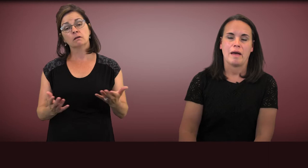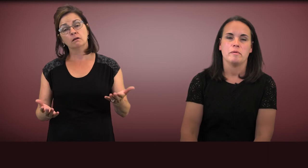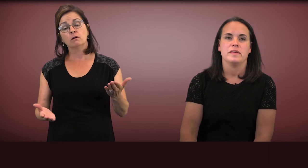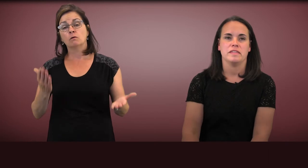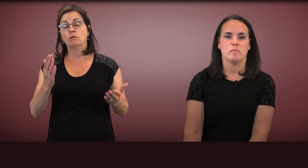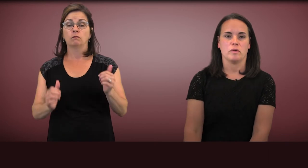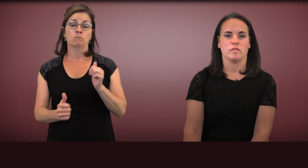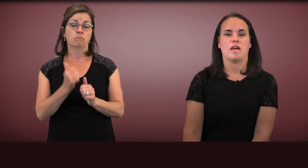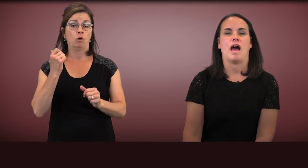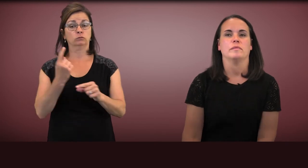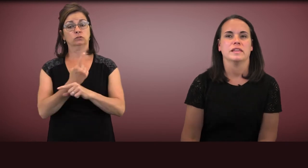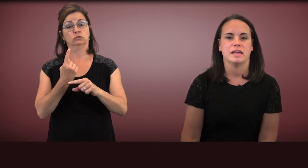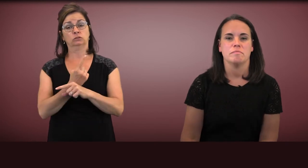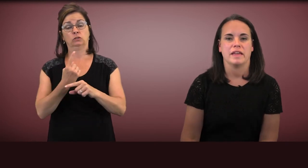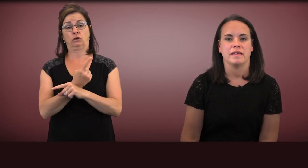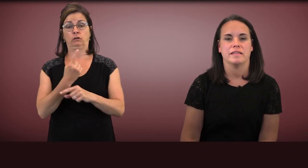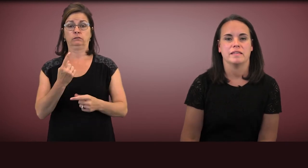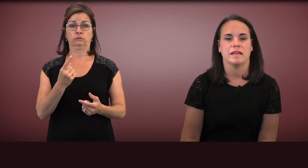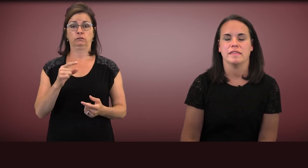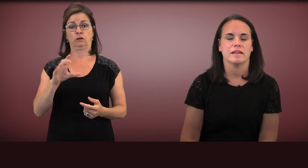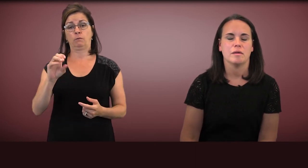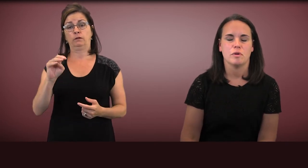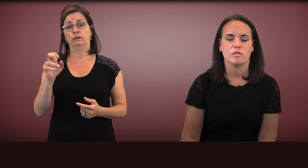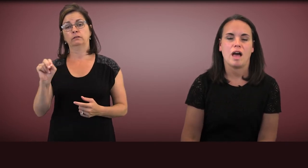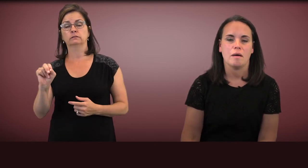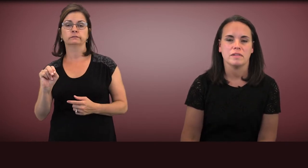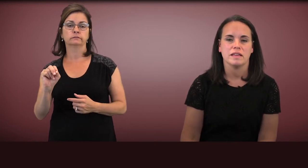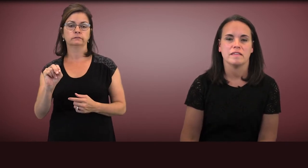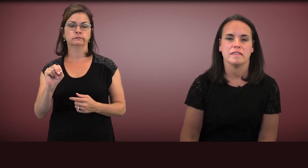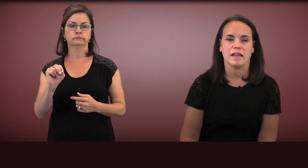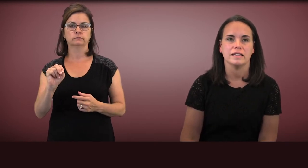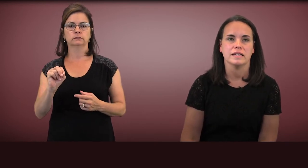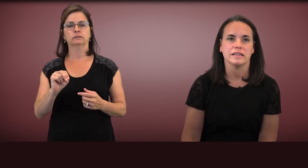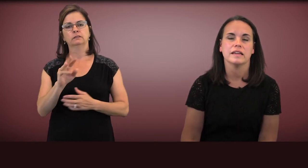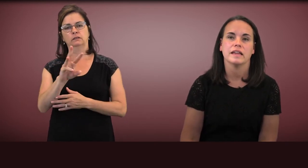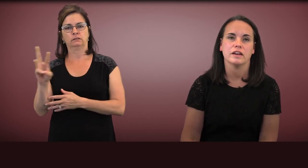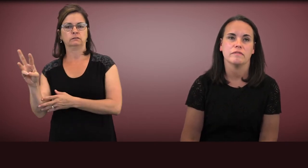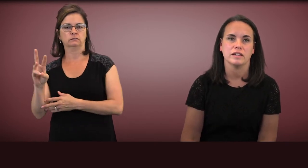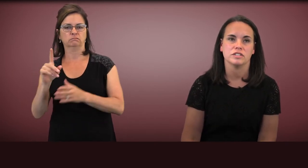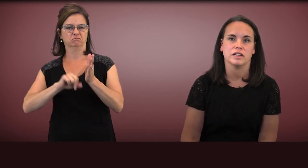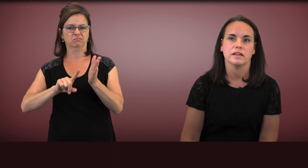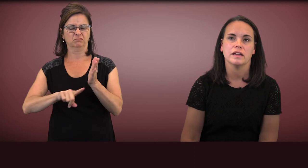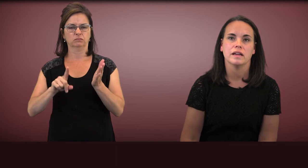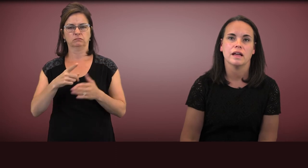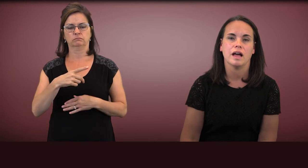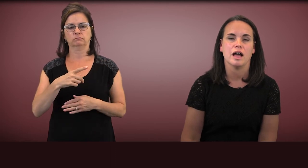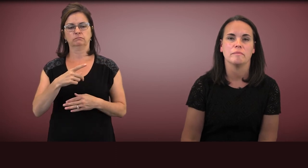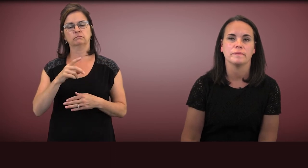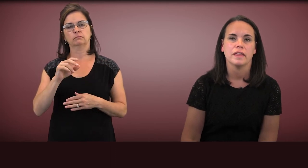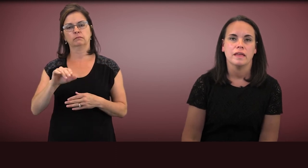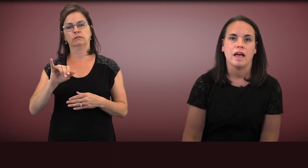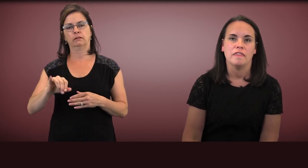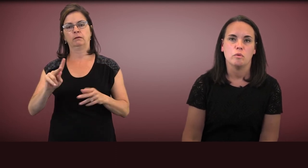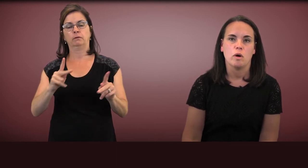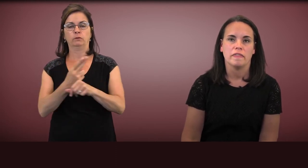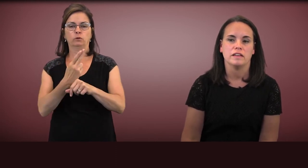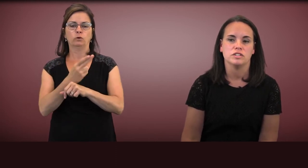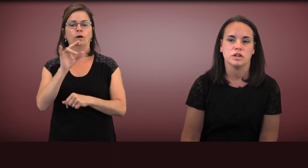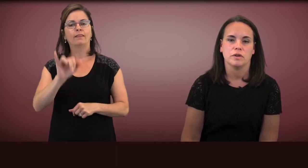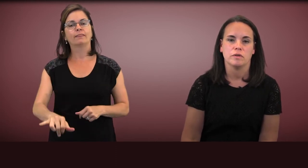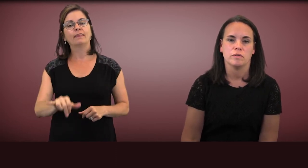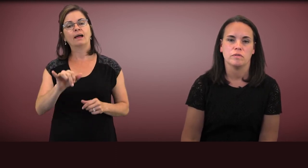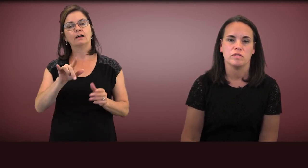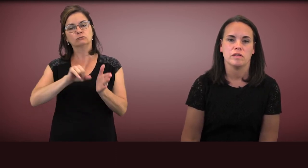Probably the most commonly sited intervention, and the one that shows